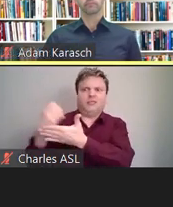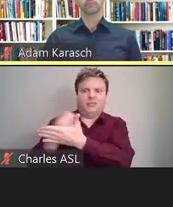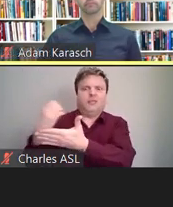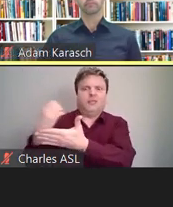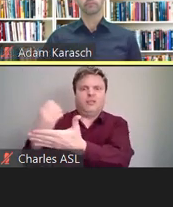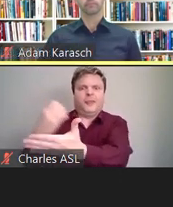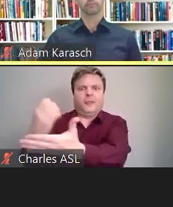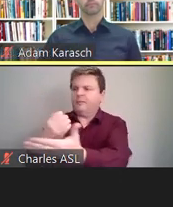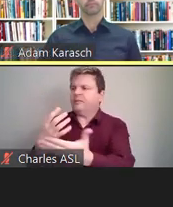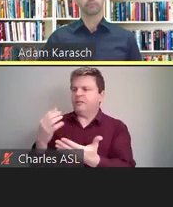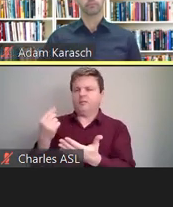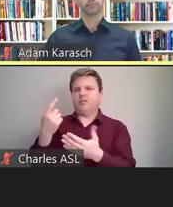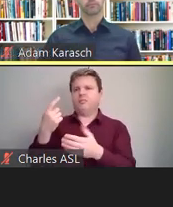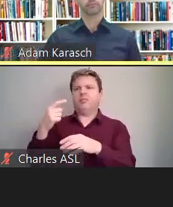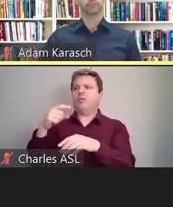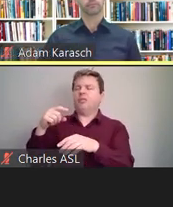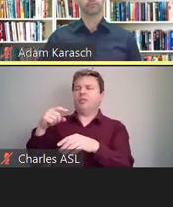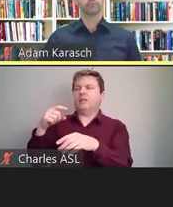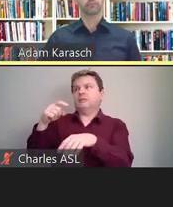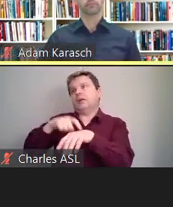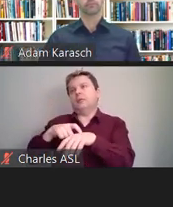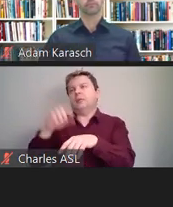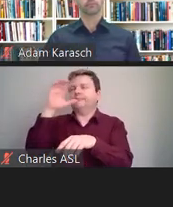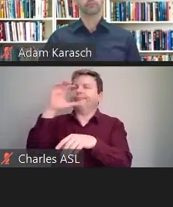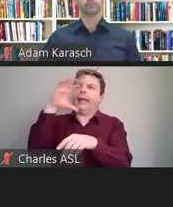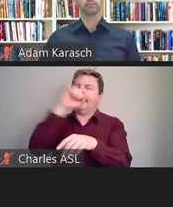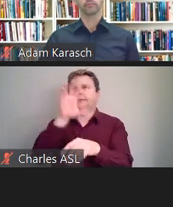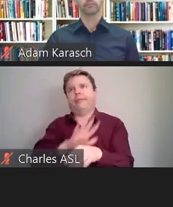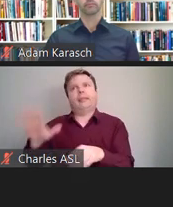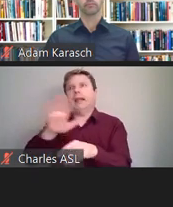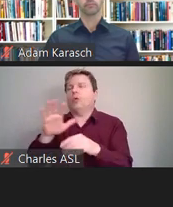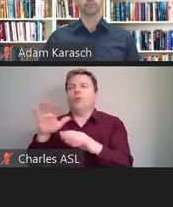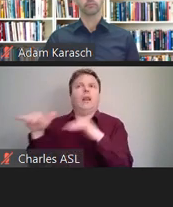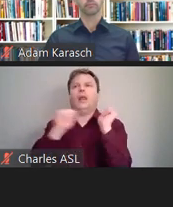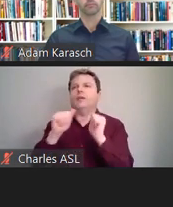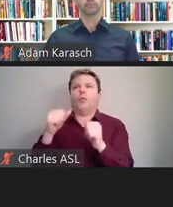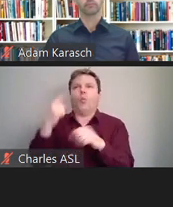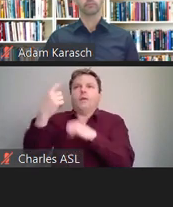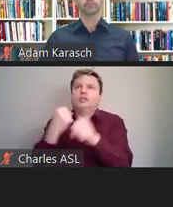Who knows when that is? Is that a year from now? Is that five years from now?